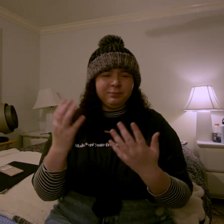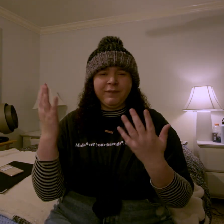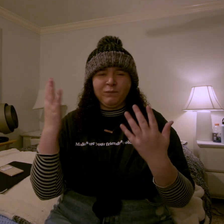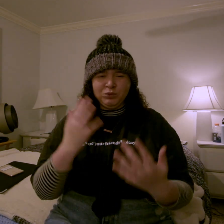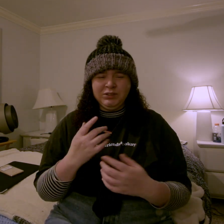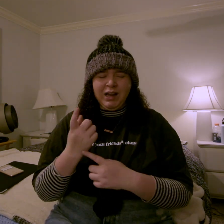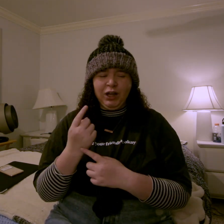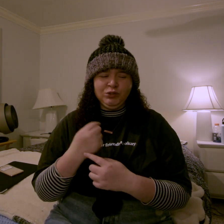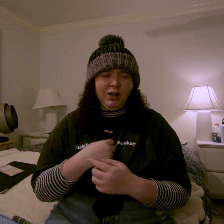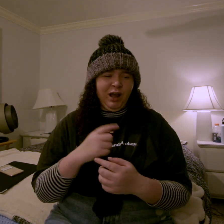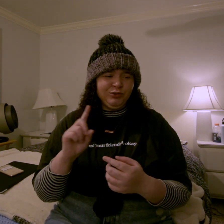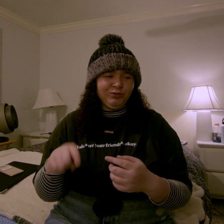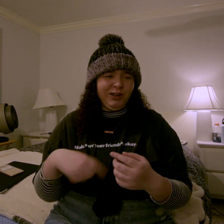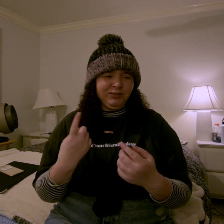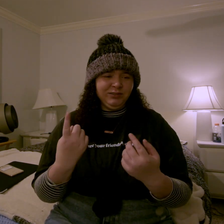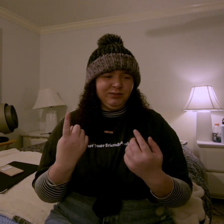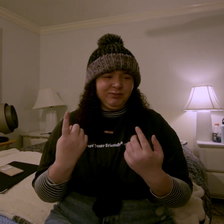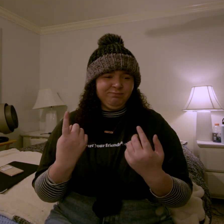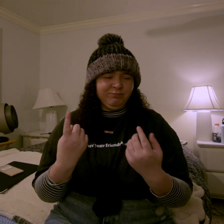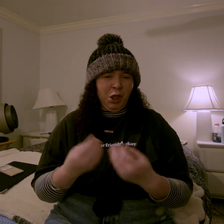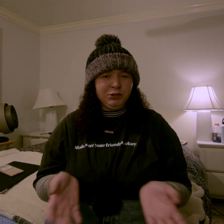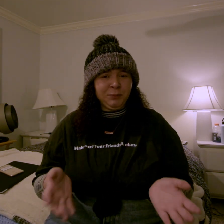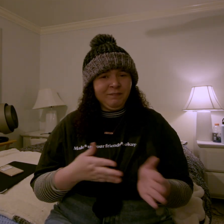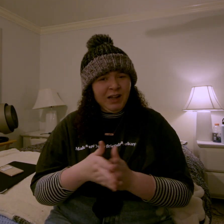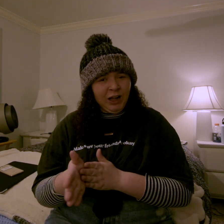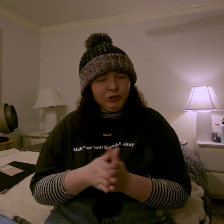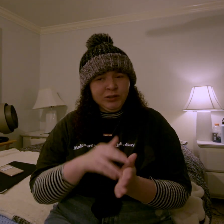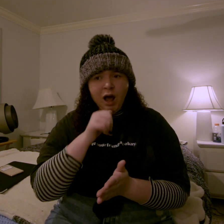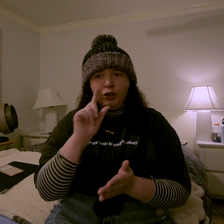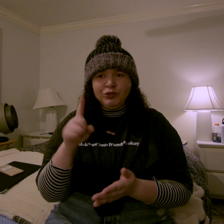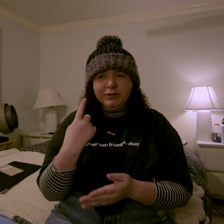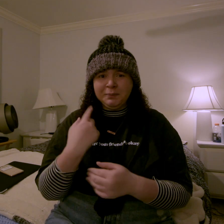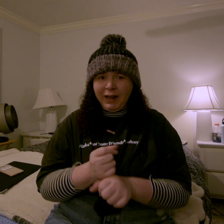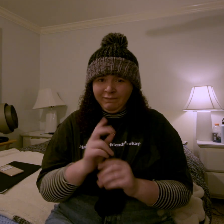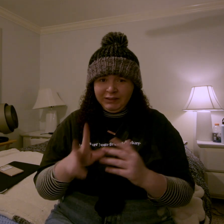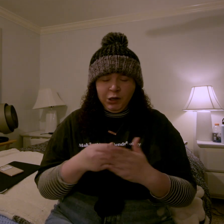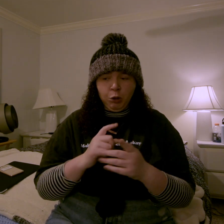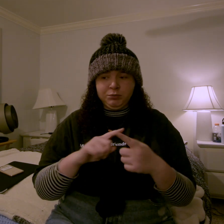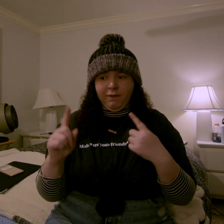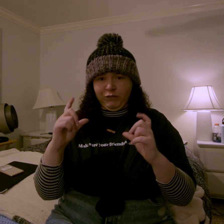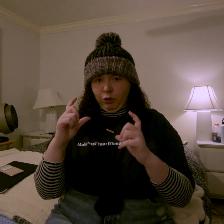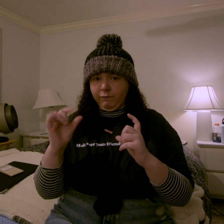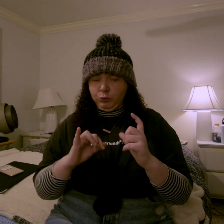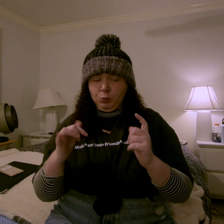unfortunately, last year, i just lost motivation. not just making videos but take photos